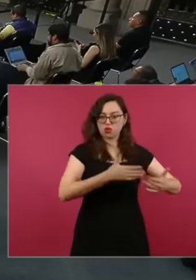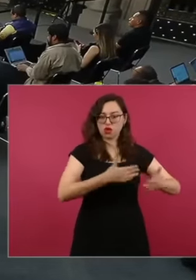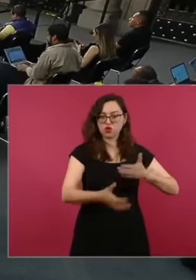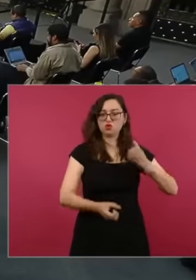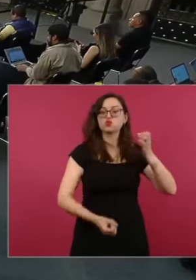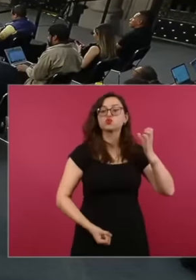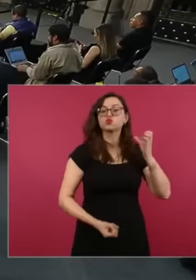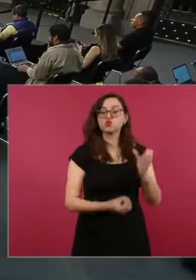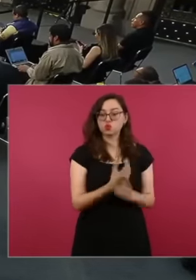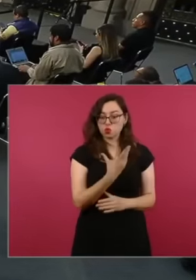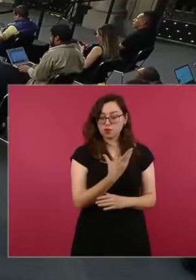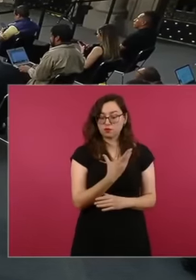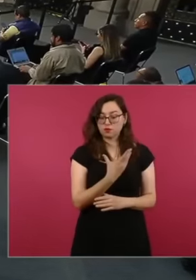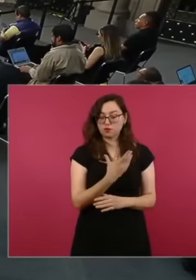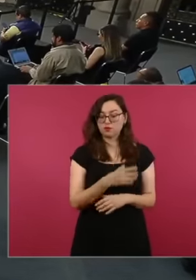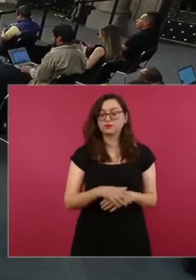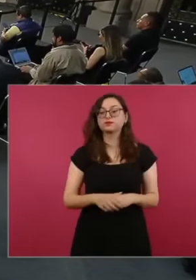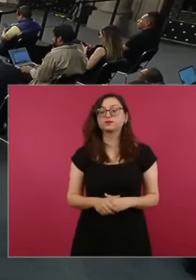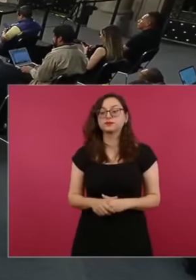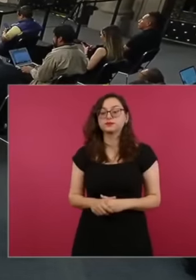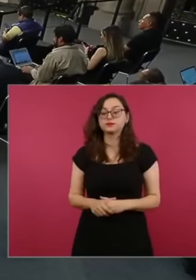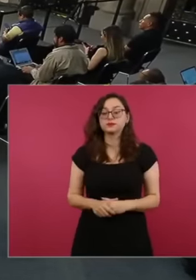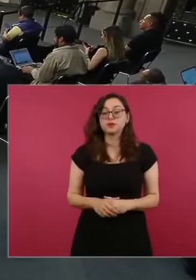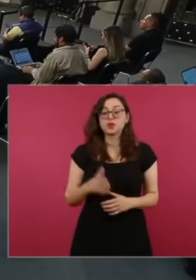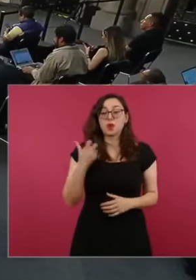more with more than 8,000 million